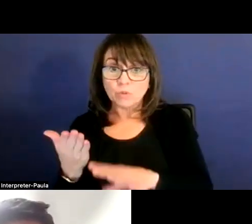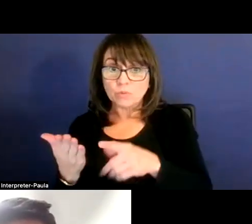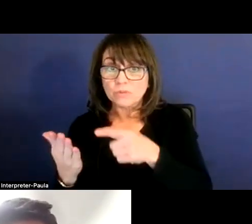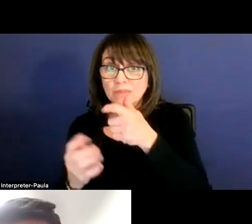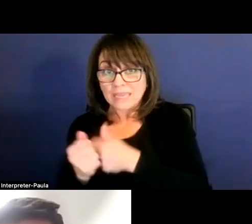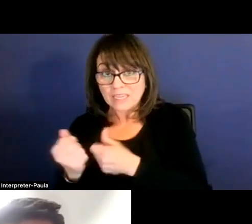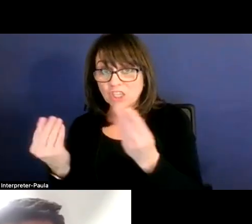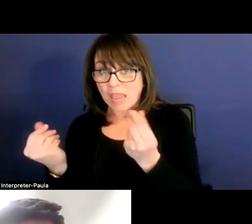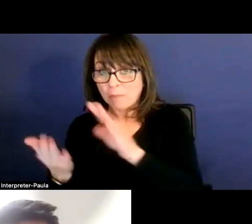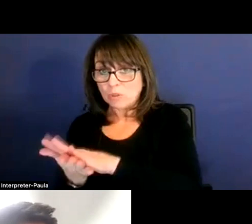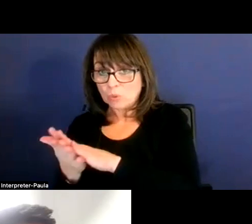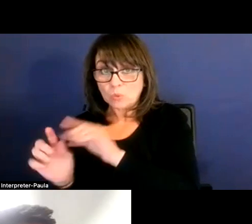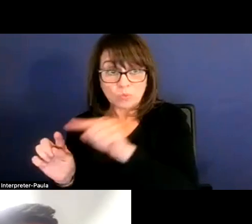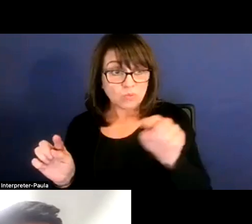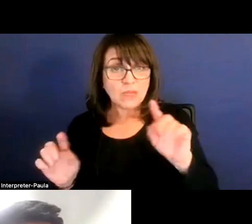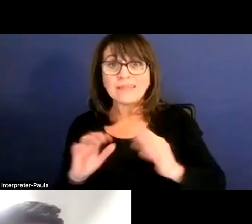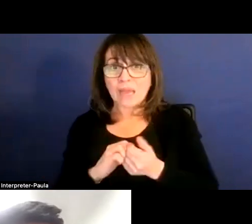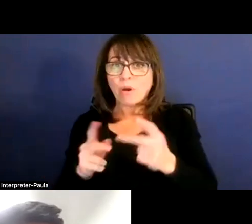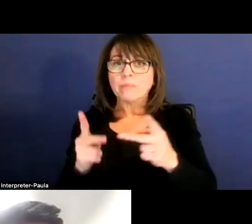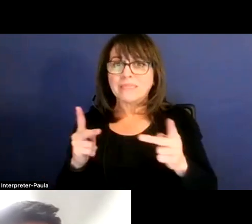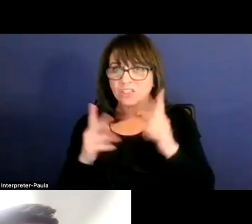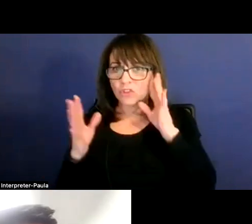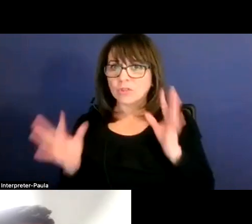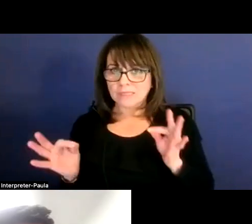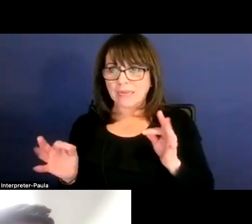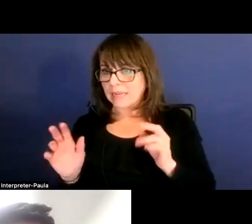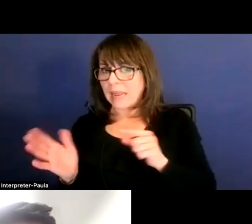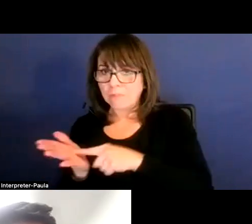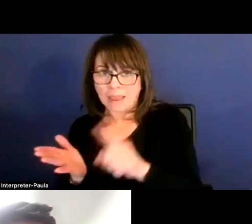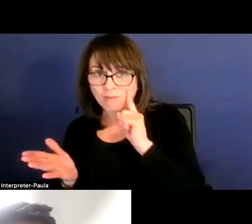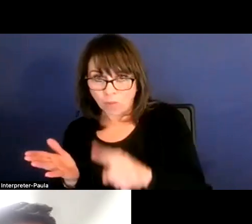that's generally how a lot of our positions are allocated. And so the number of students